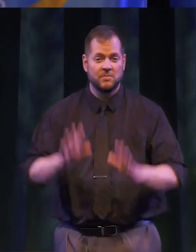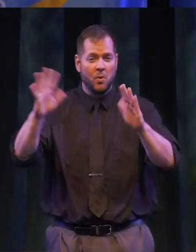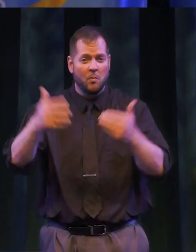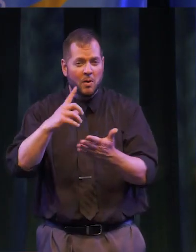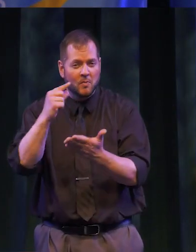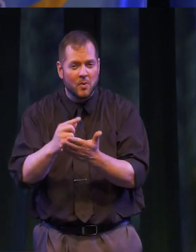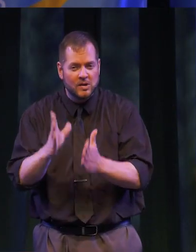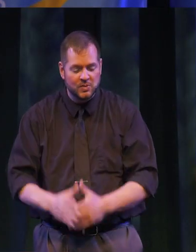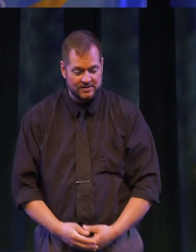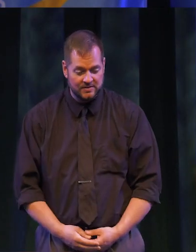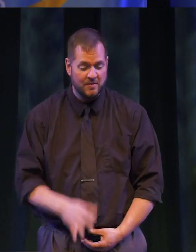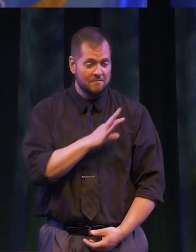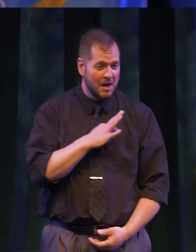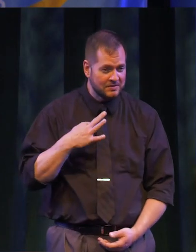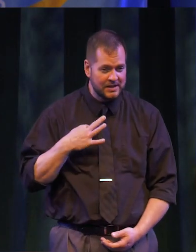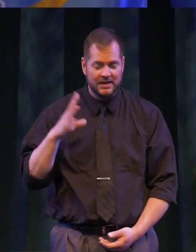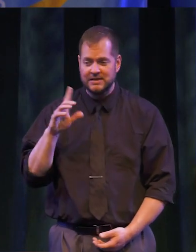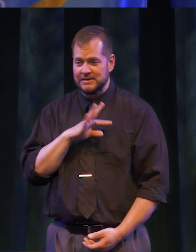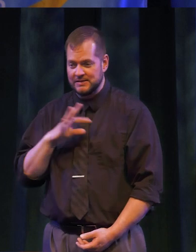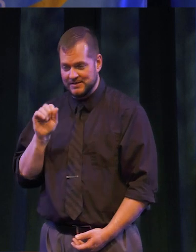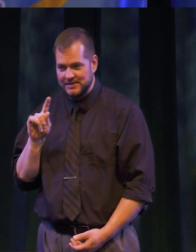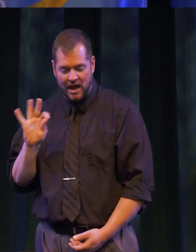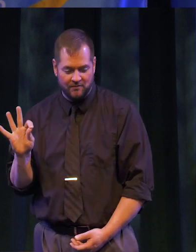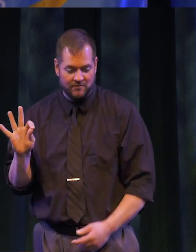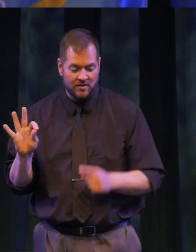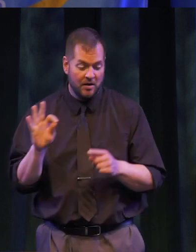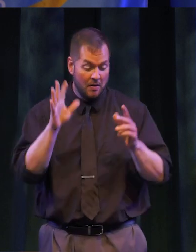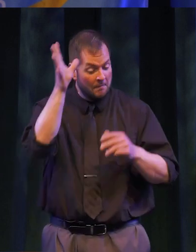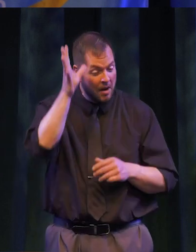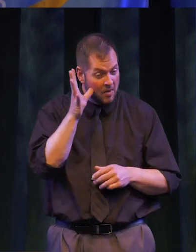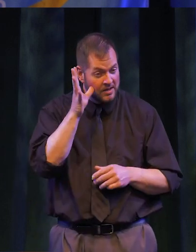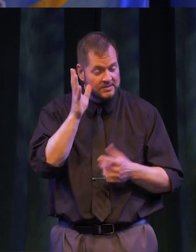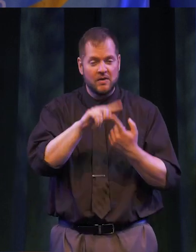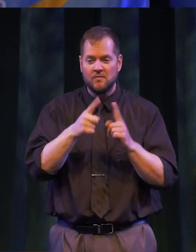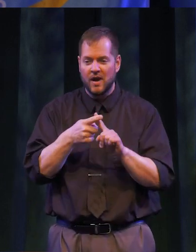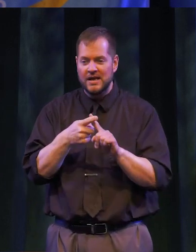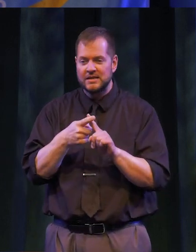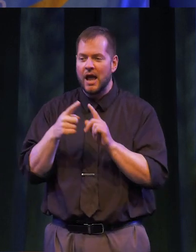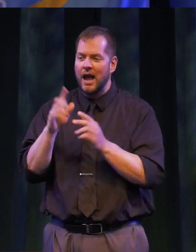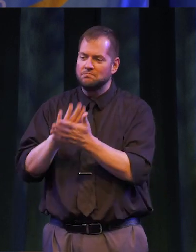WELCOME GRADUATES, FACULTY, STAFF, PARENTS, FRIENDS, AND COLLEGE SUPPORTERS, BOTH NEAR